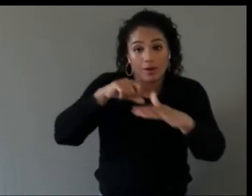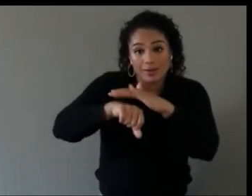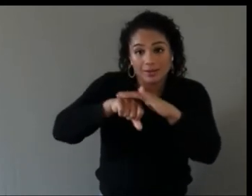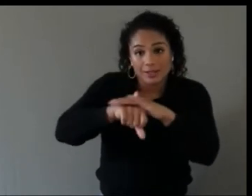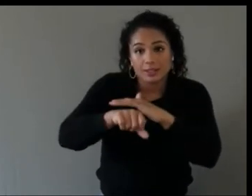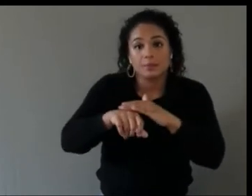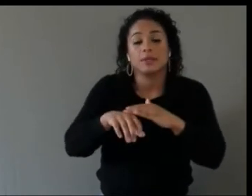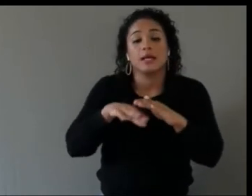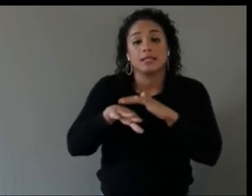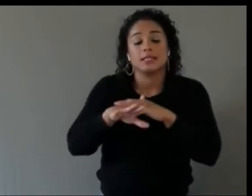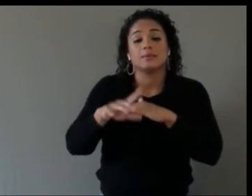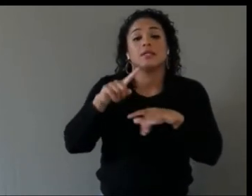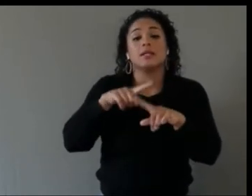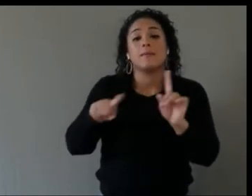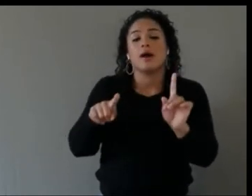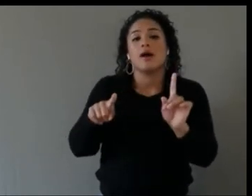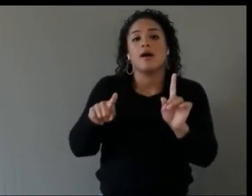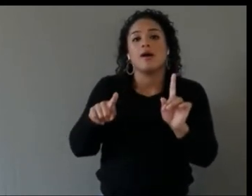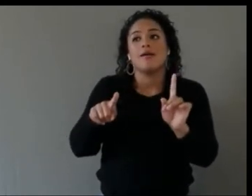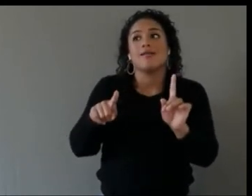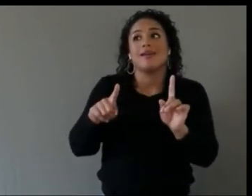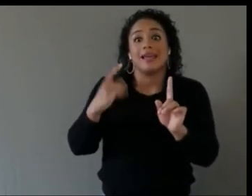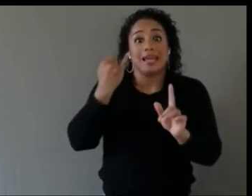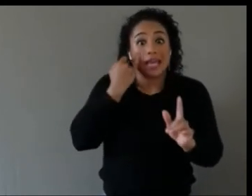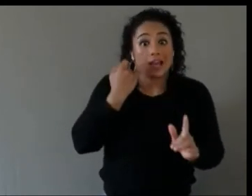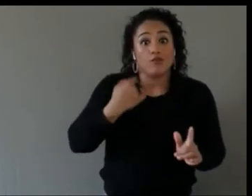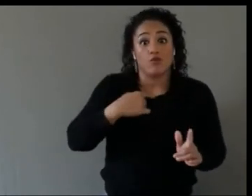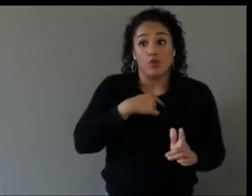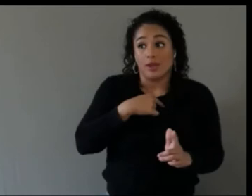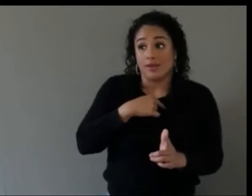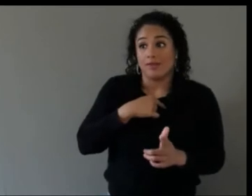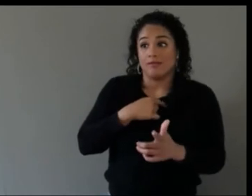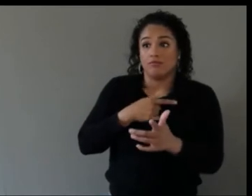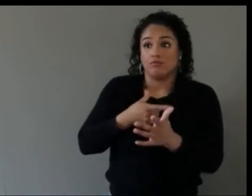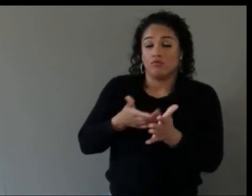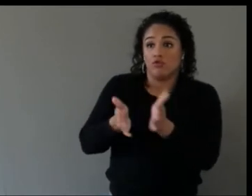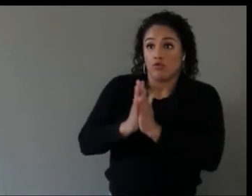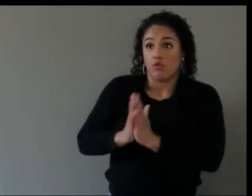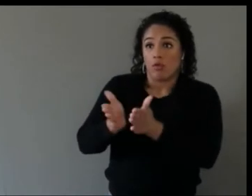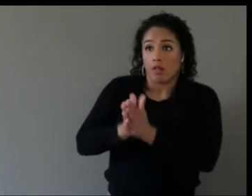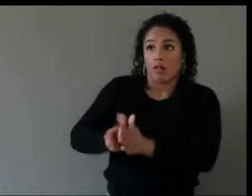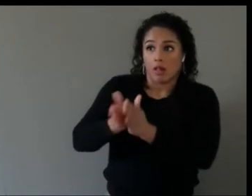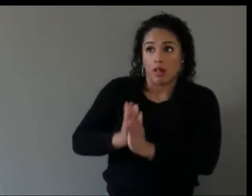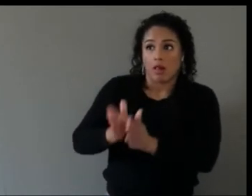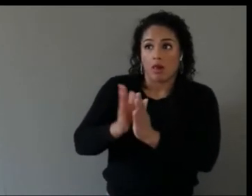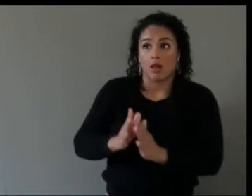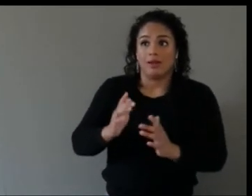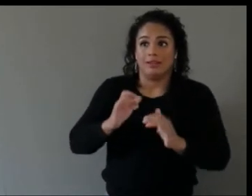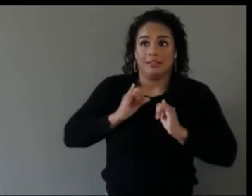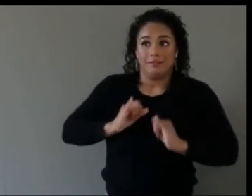right, so that's, I think, as an individual, that's the best thing that you can do for now.